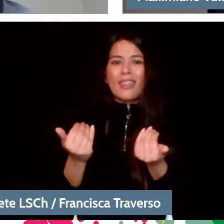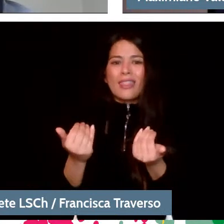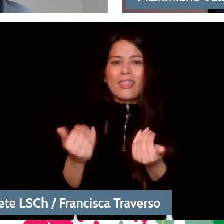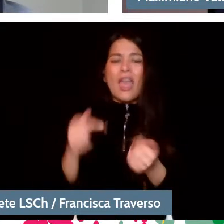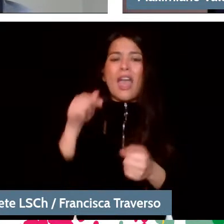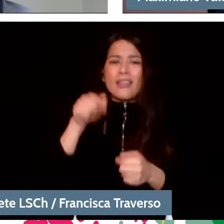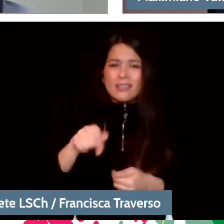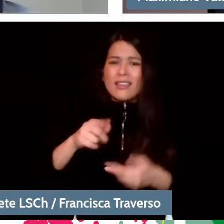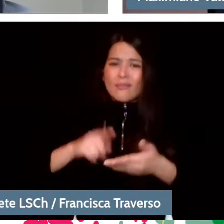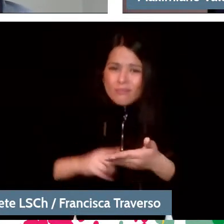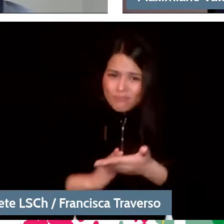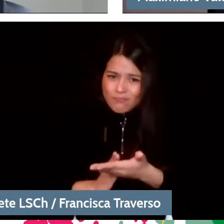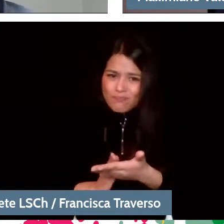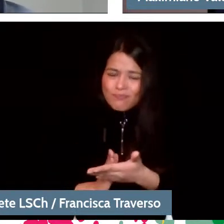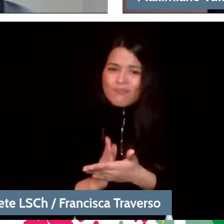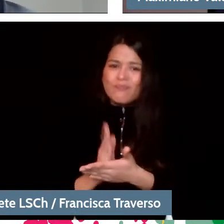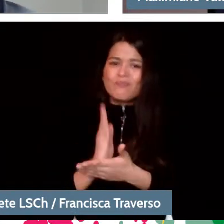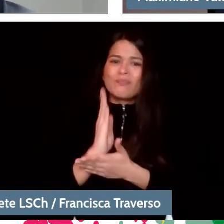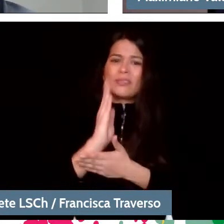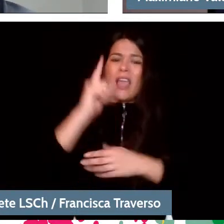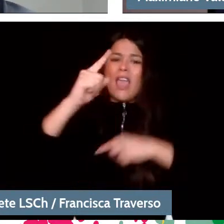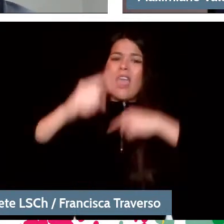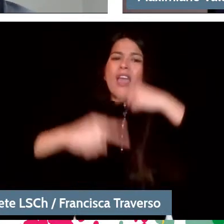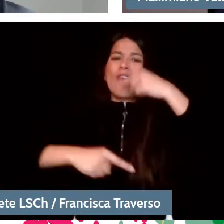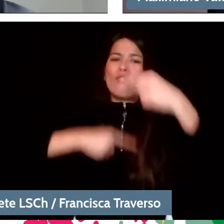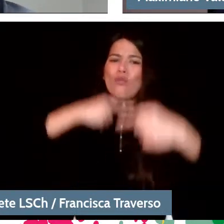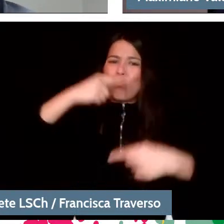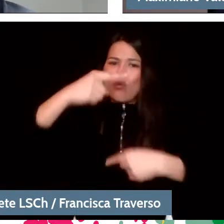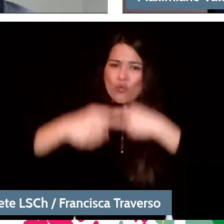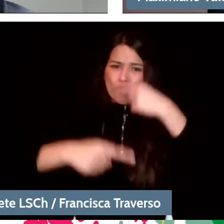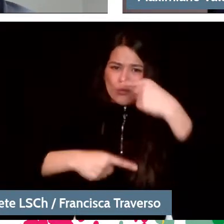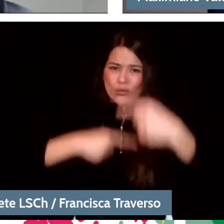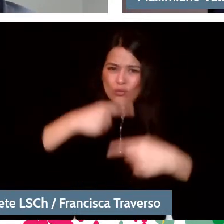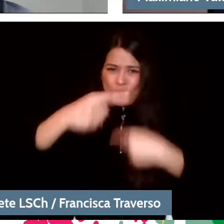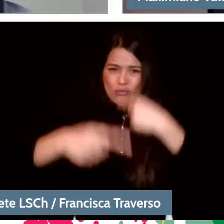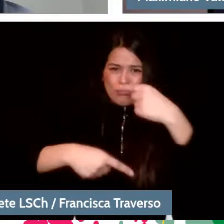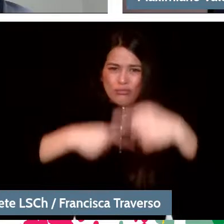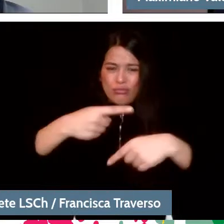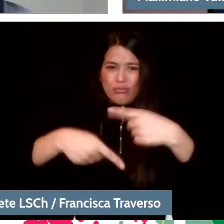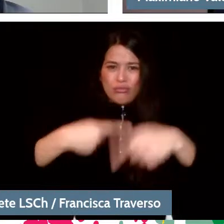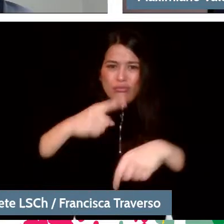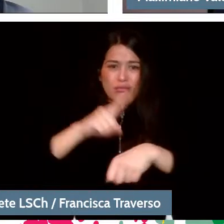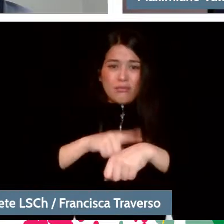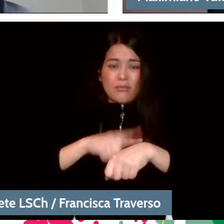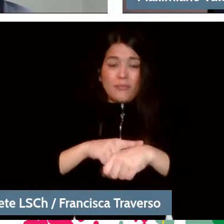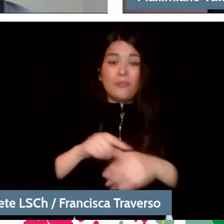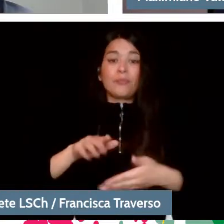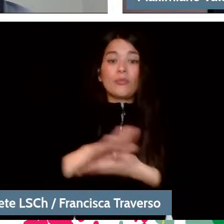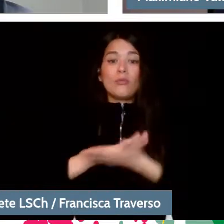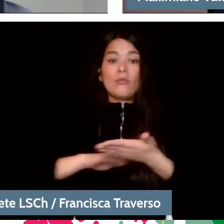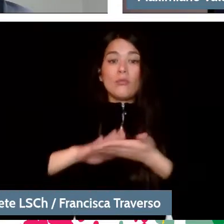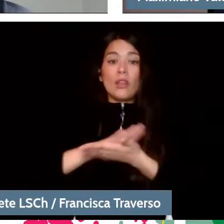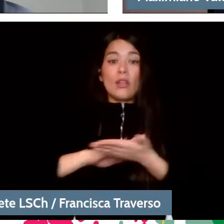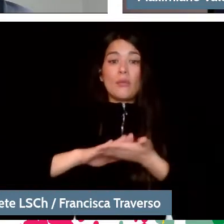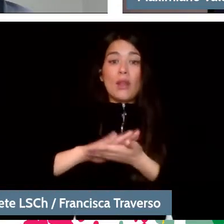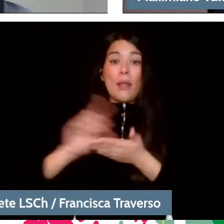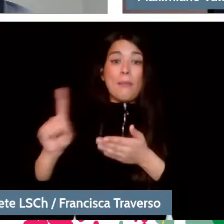They evolve over time and I would say that the... for example, the first time Handel's Messiah was performed